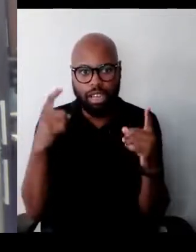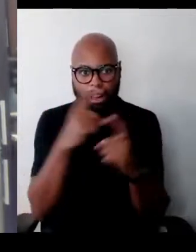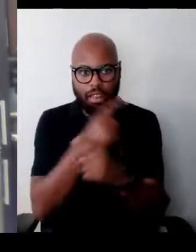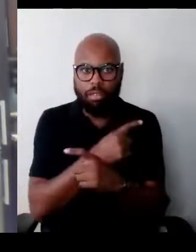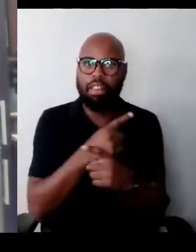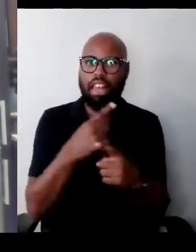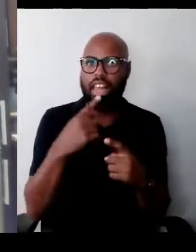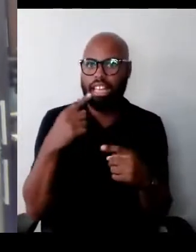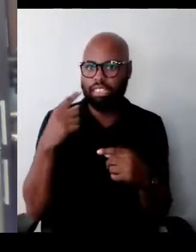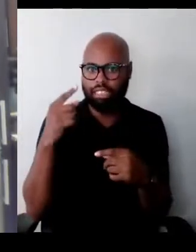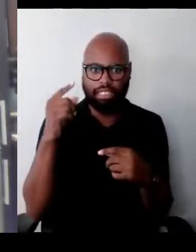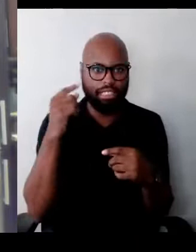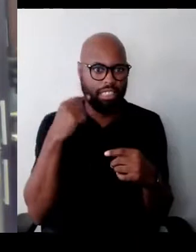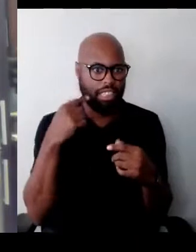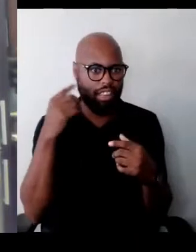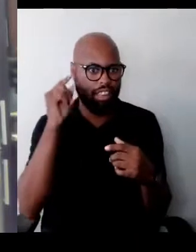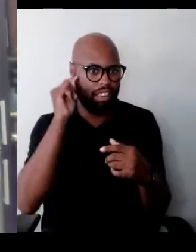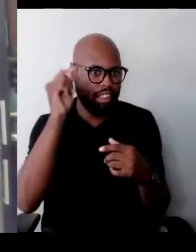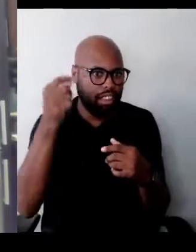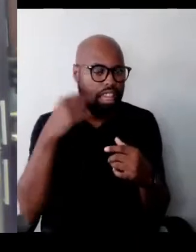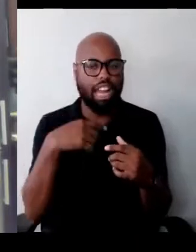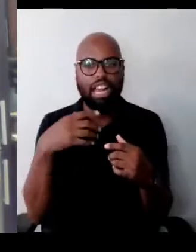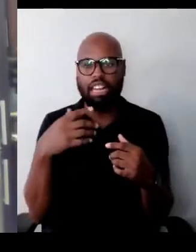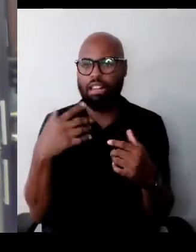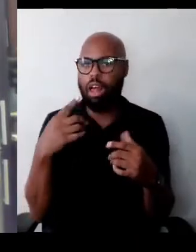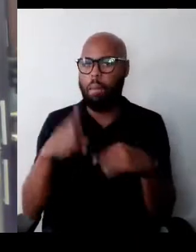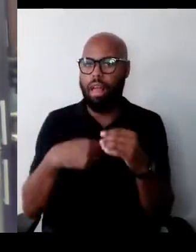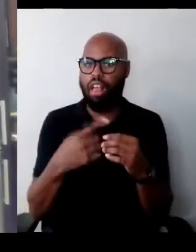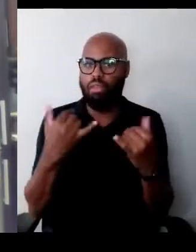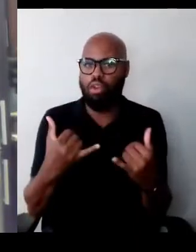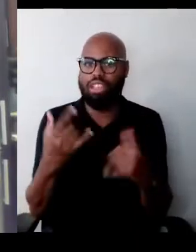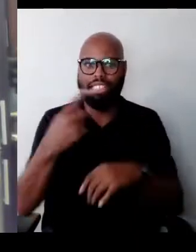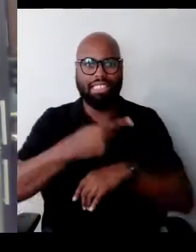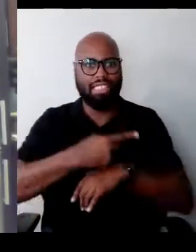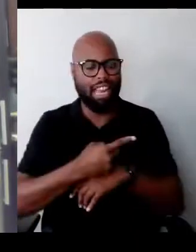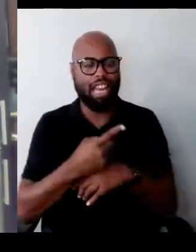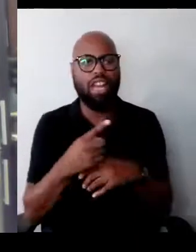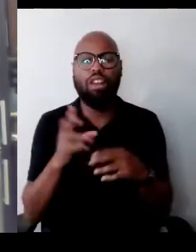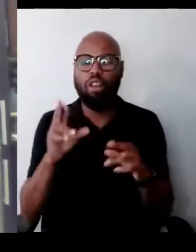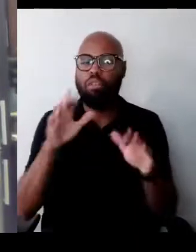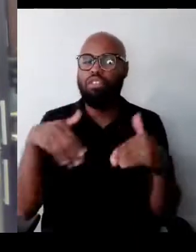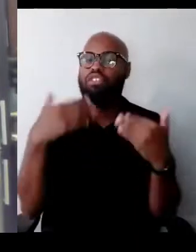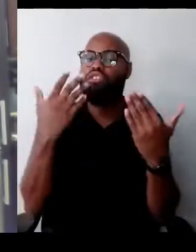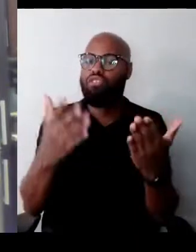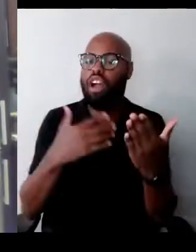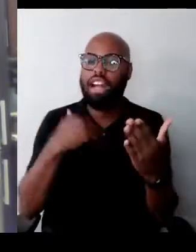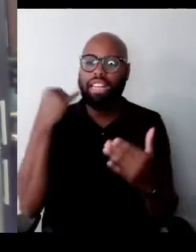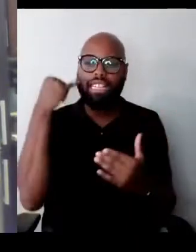we hope "Sometimes We Must Interfere" will provide information and ideas that will be helpful to us all.